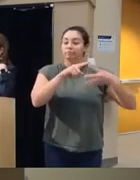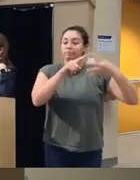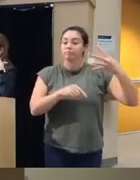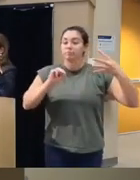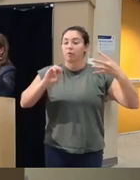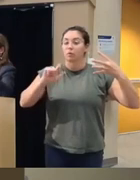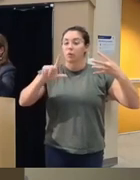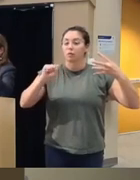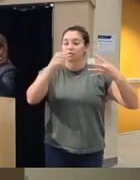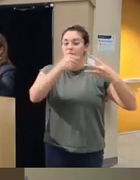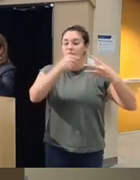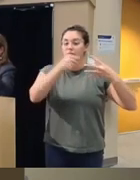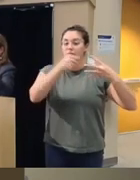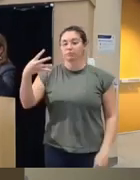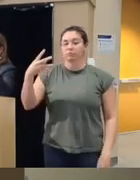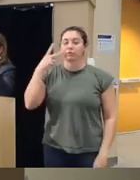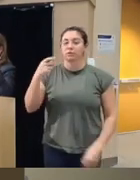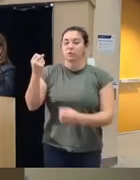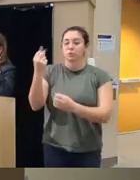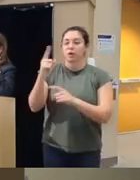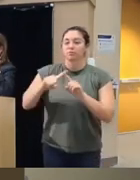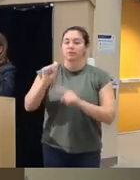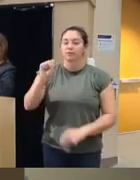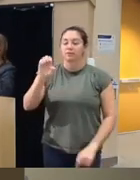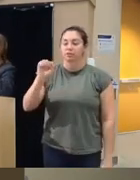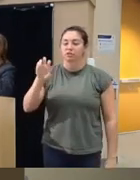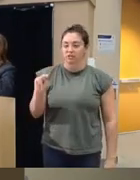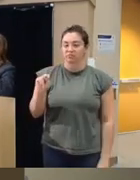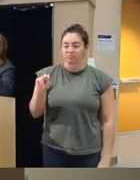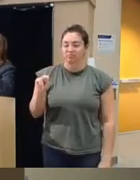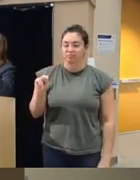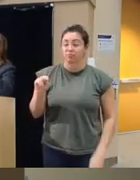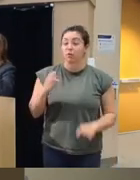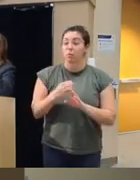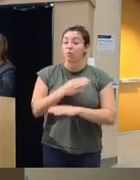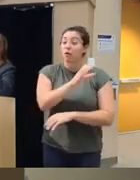substance it'll look like this you'll get the 12 sessions but before the client can actually go